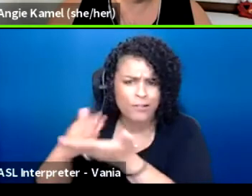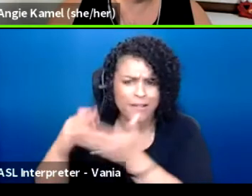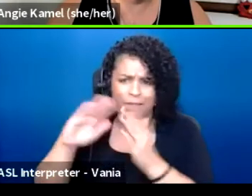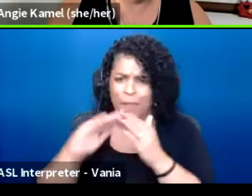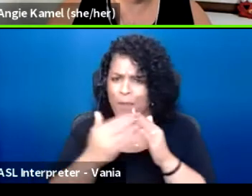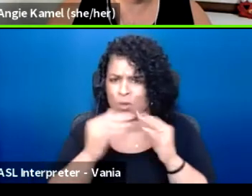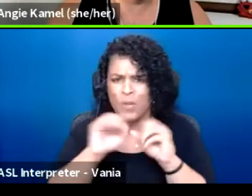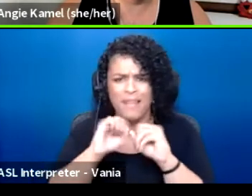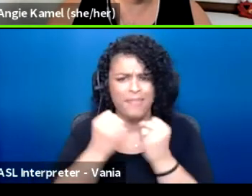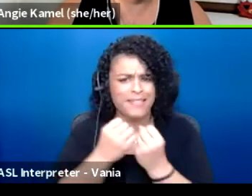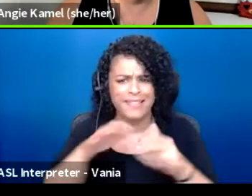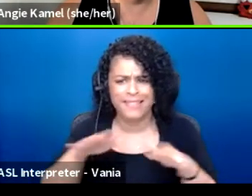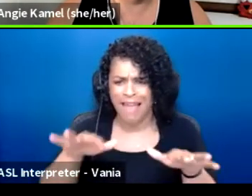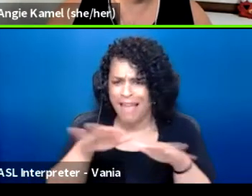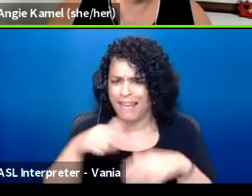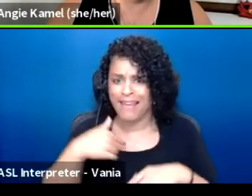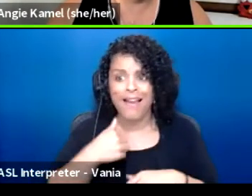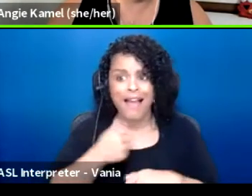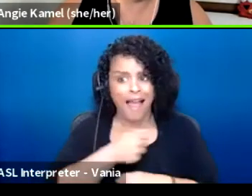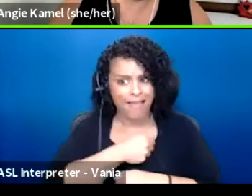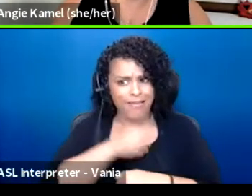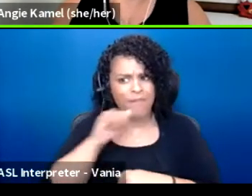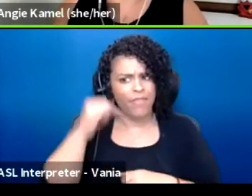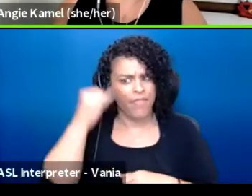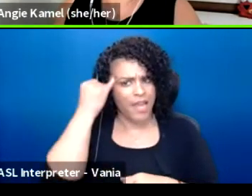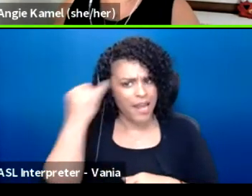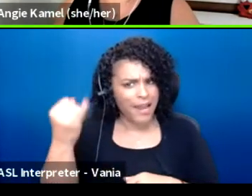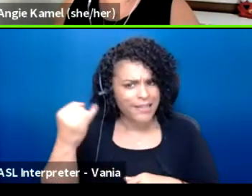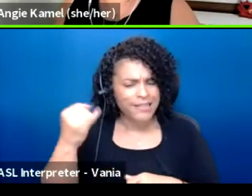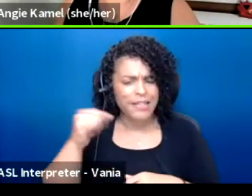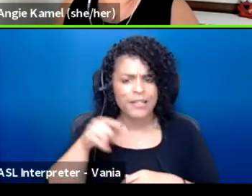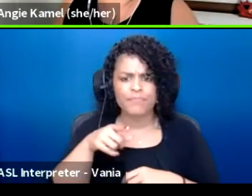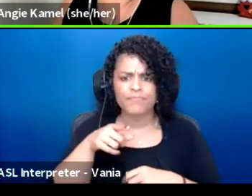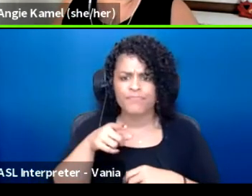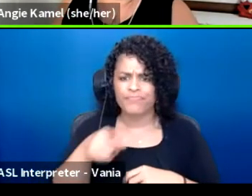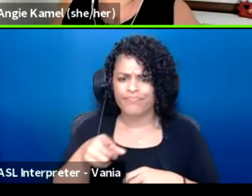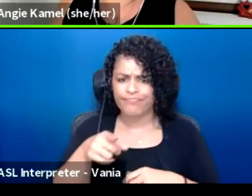So I love this idea of utilizing these theatrical techniques